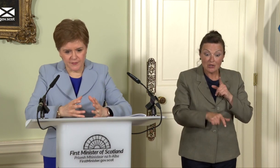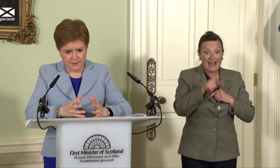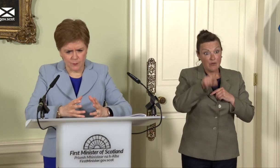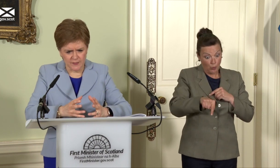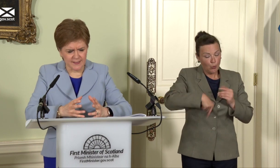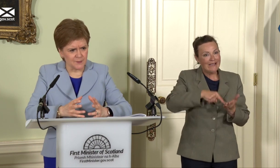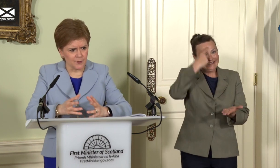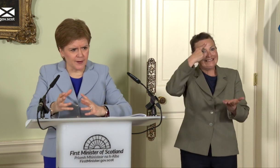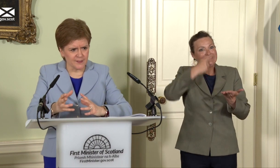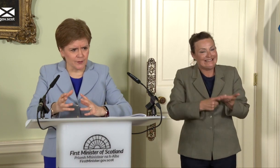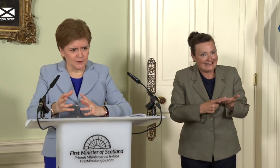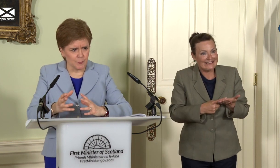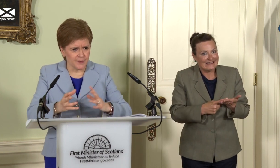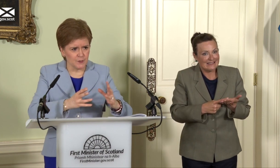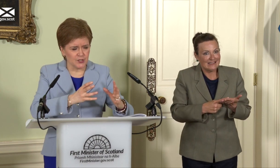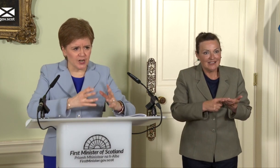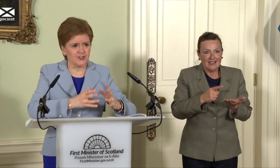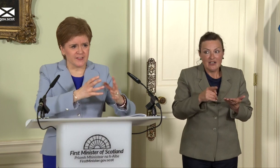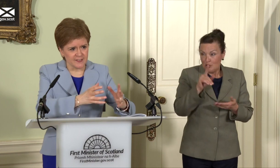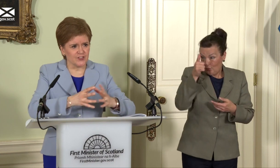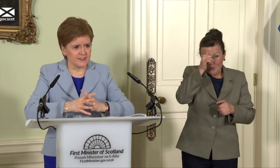I think, would accept in our personal lives, we prefer to be in charge of the decisions that